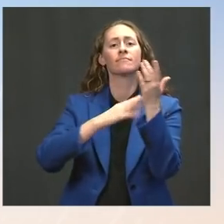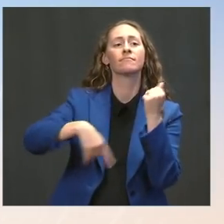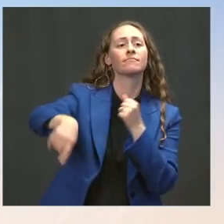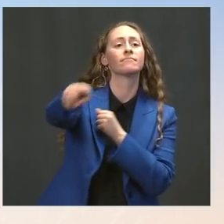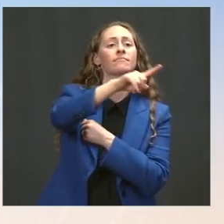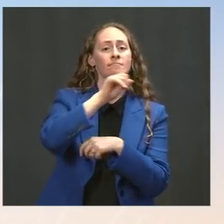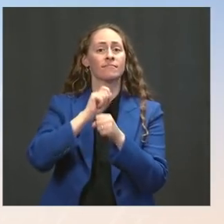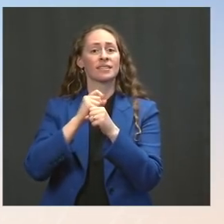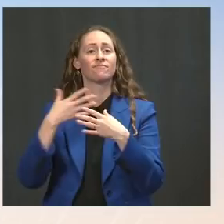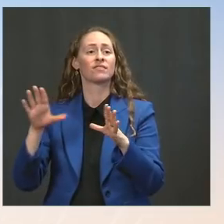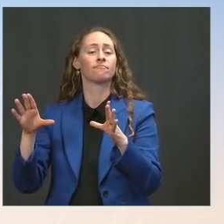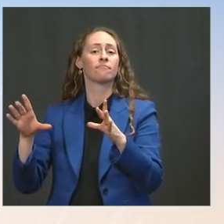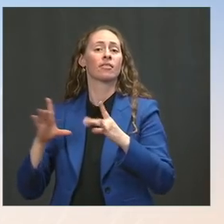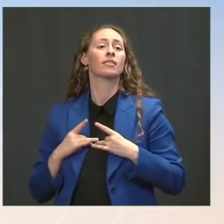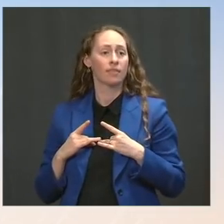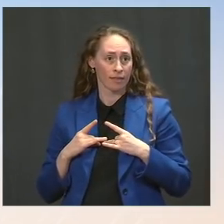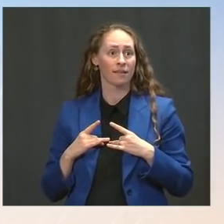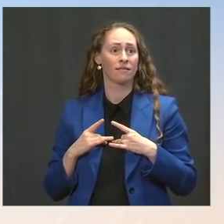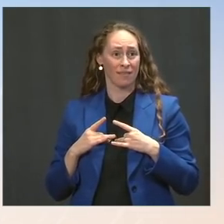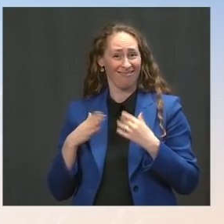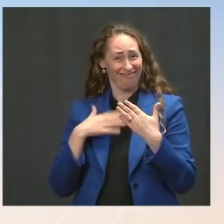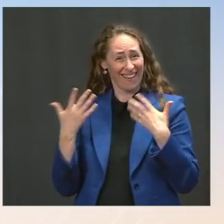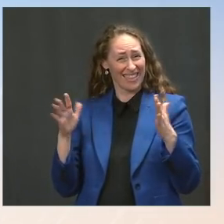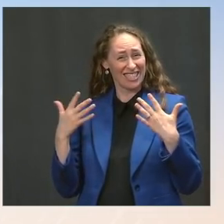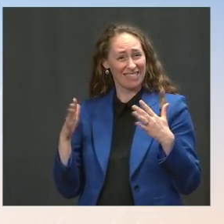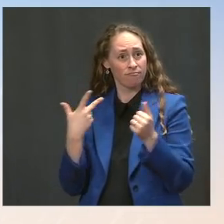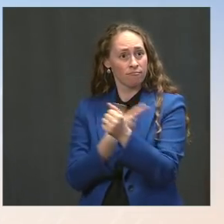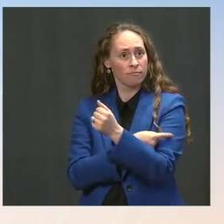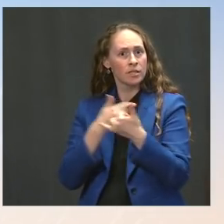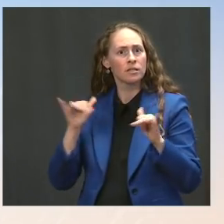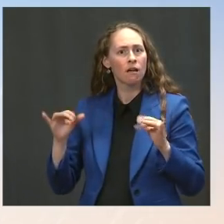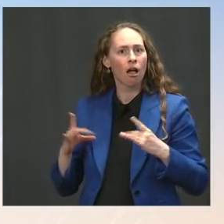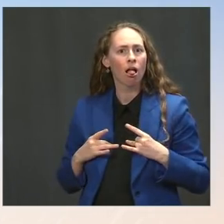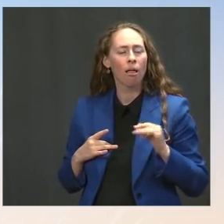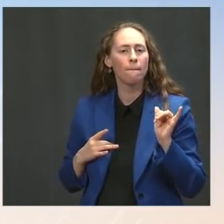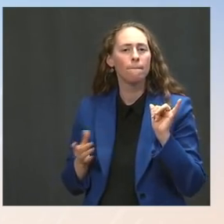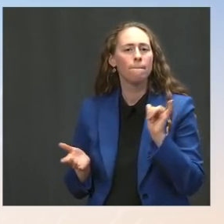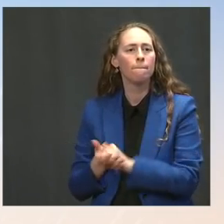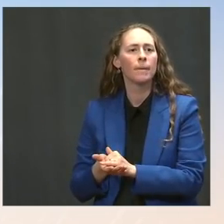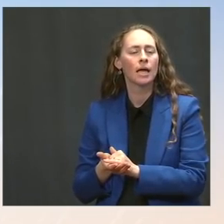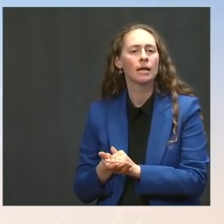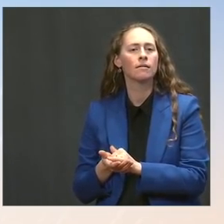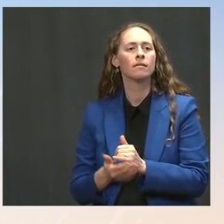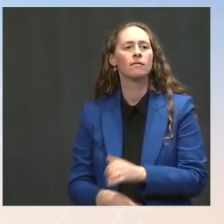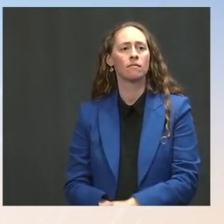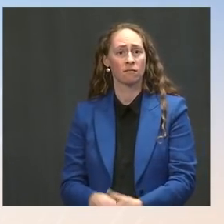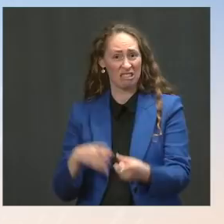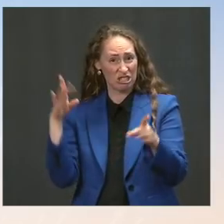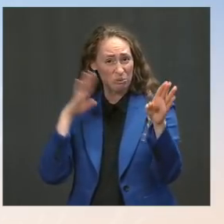we keep hearing reports of vaccinated people -- you know, hospitals say that they're seeing patients who are vaccinated coming in.